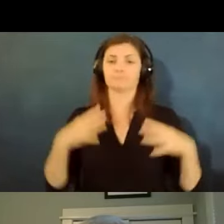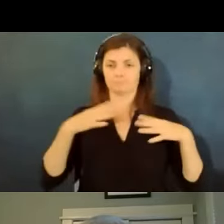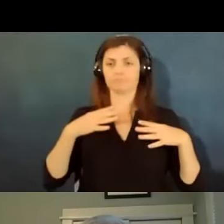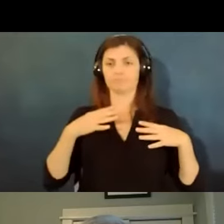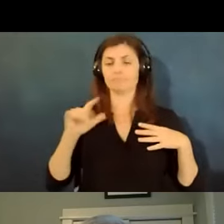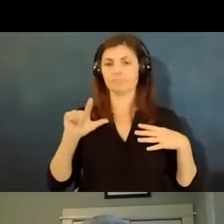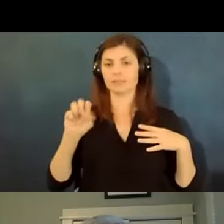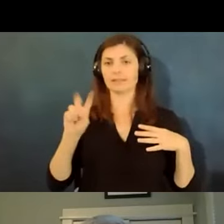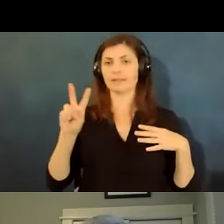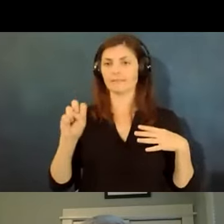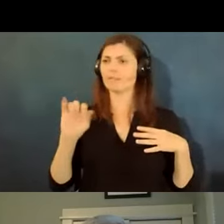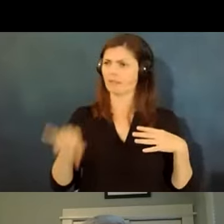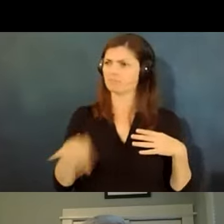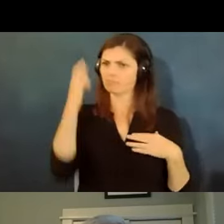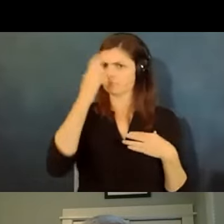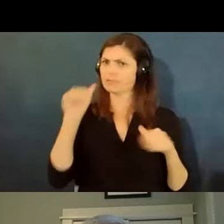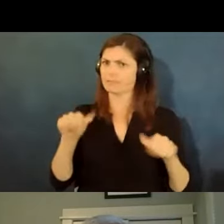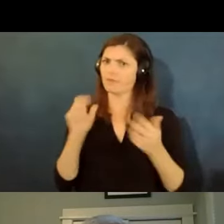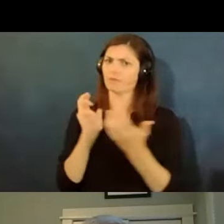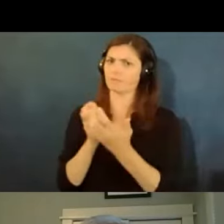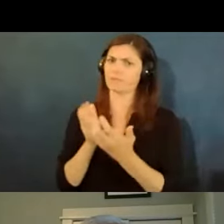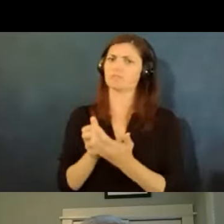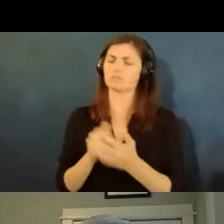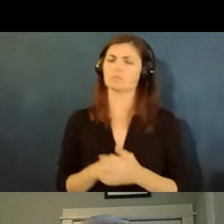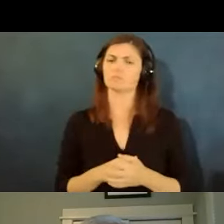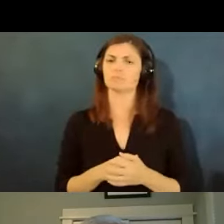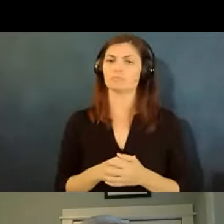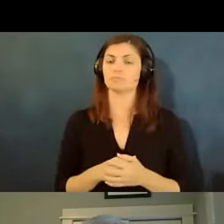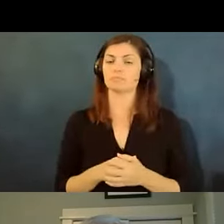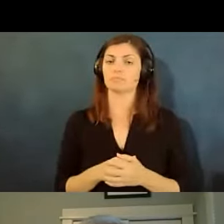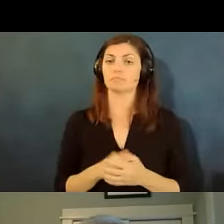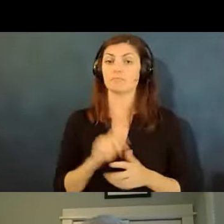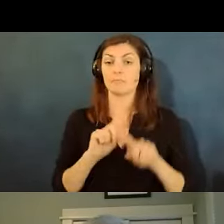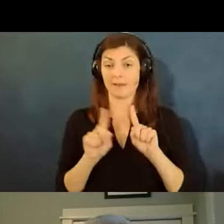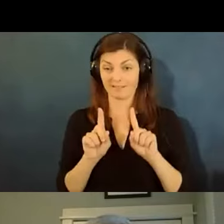of as a reasonable accommodation and the problems come in if the leave is really long